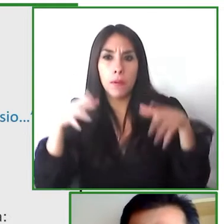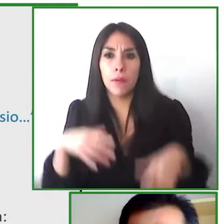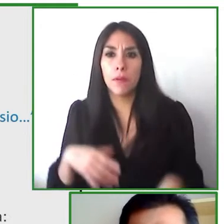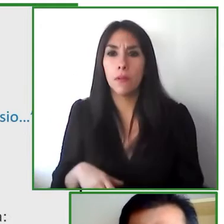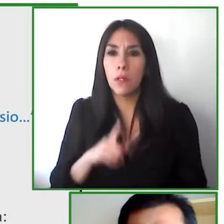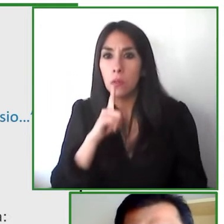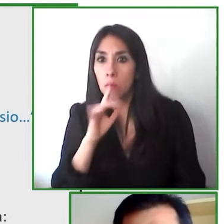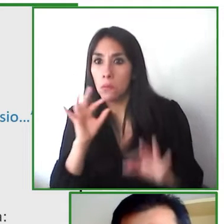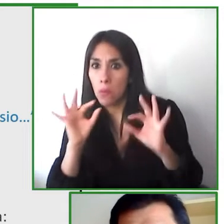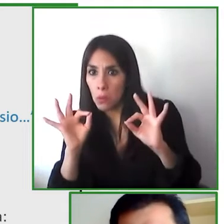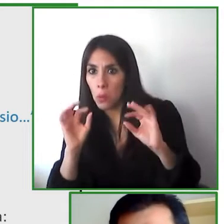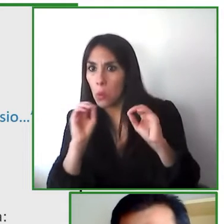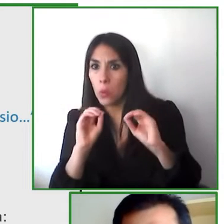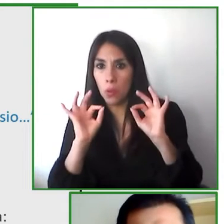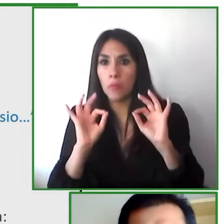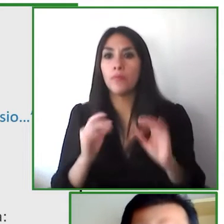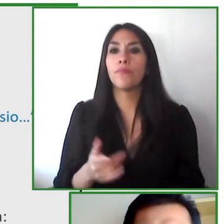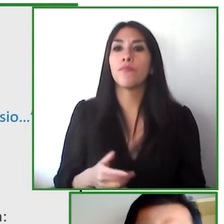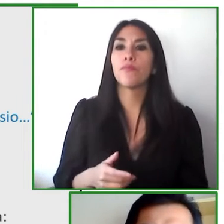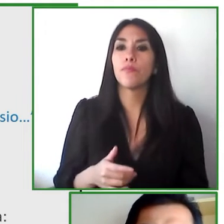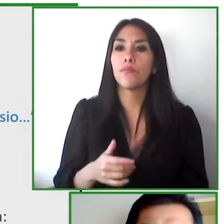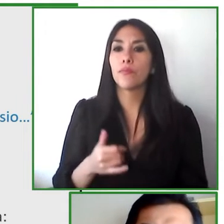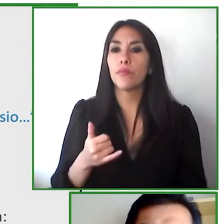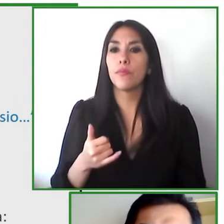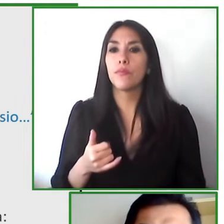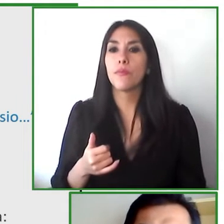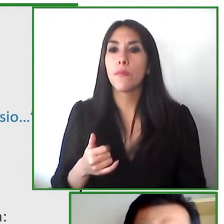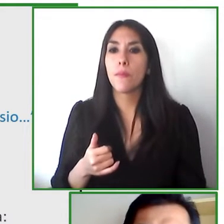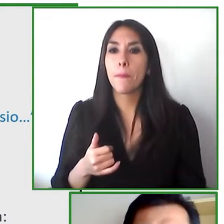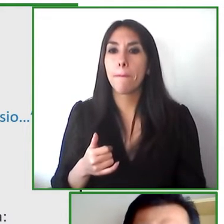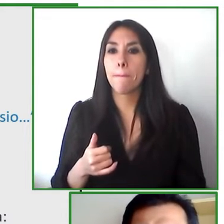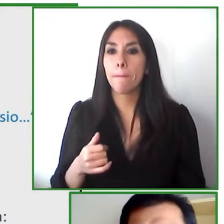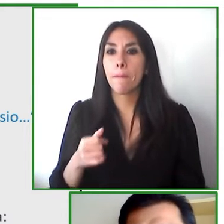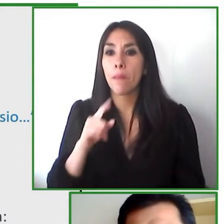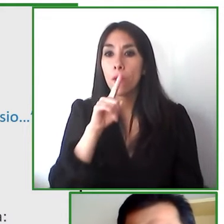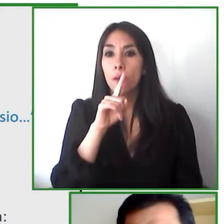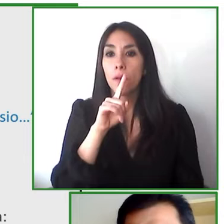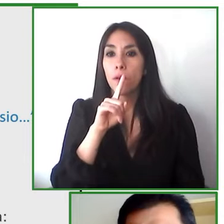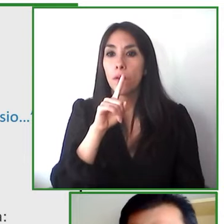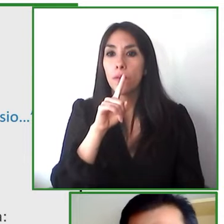transport has been able to replace a lot of these adapted vehicles with use of their public